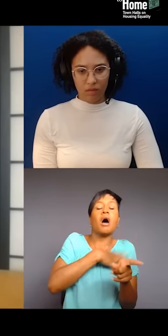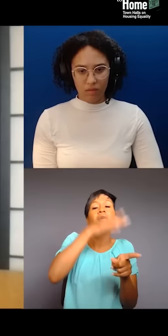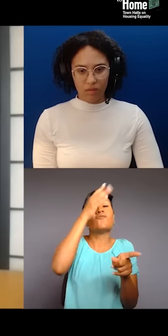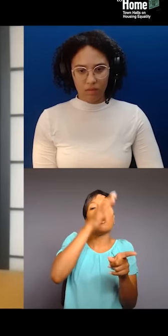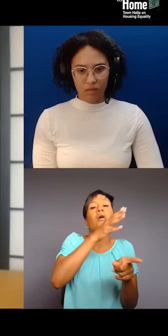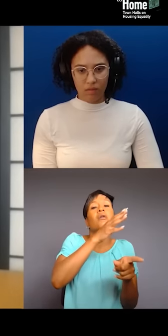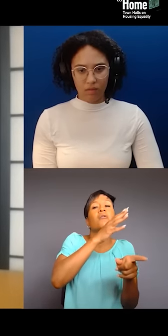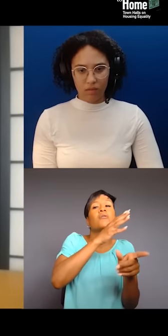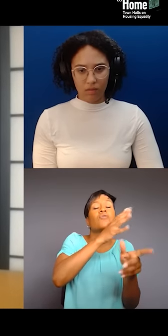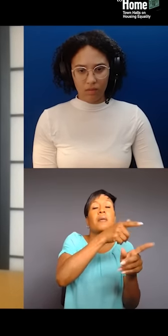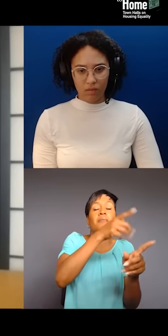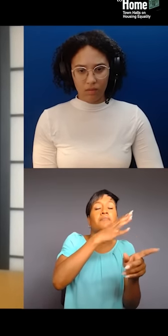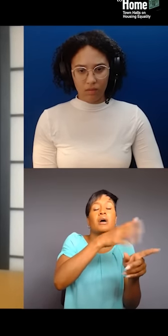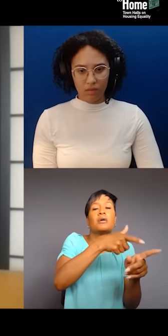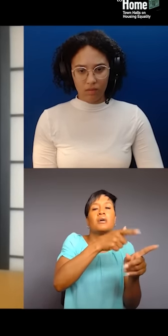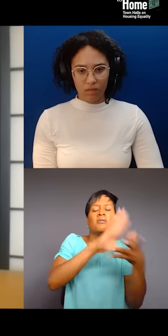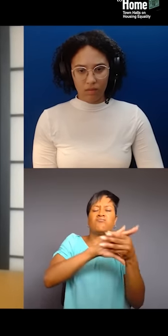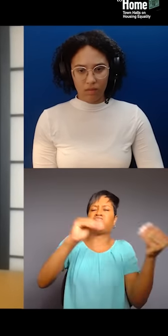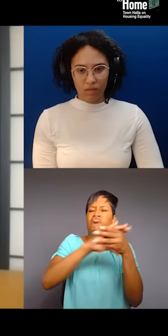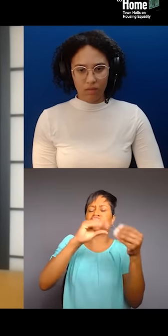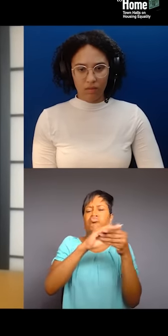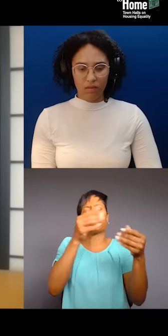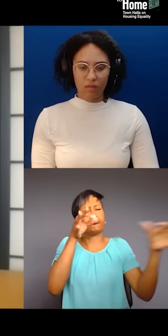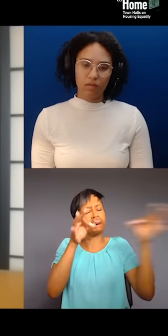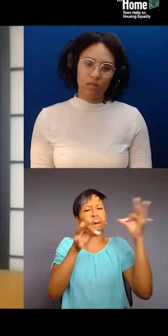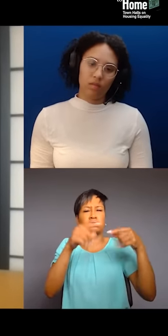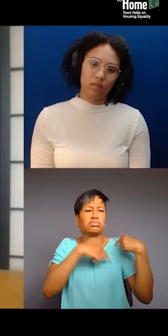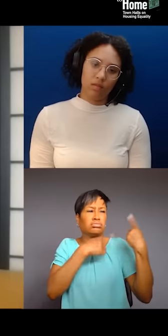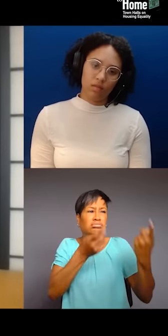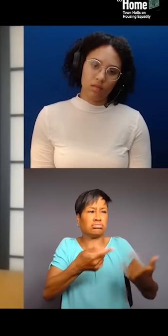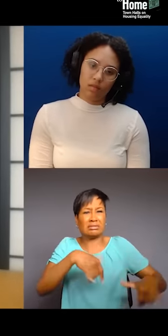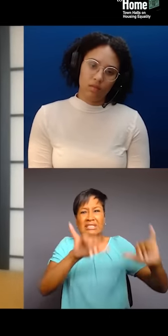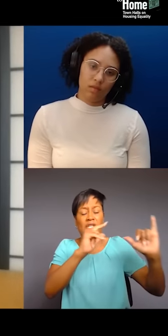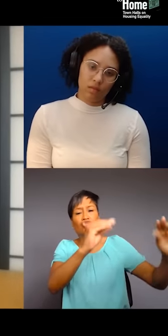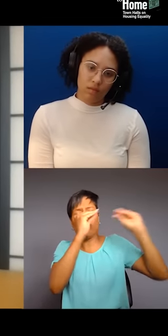who taught me the importance of acknowledging both of my identities that came from her side.